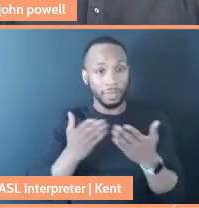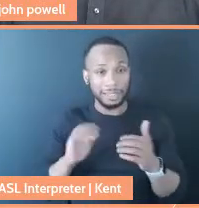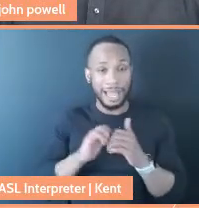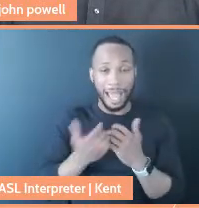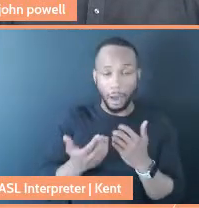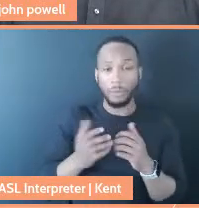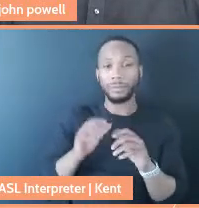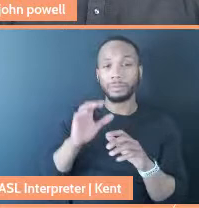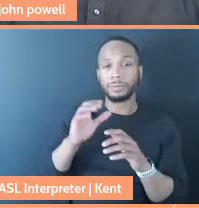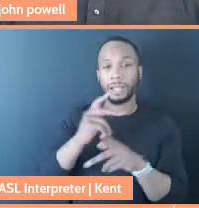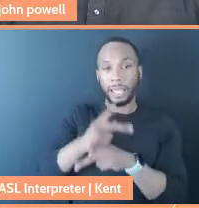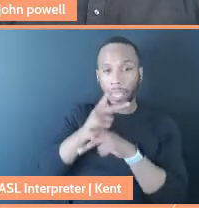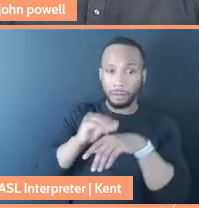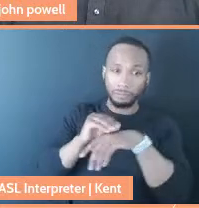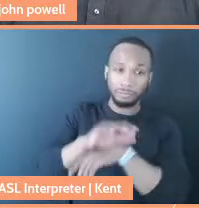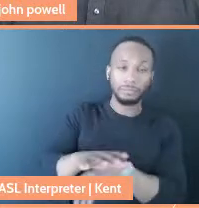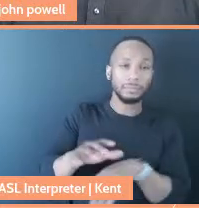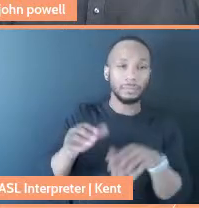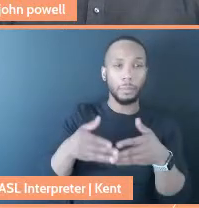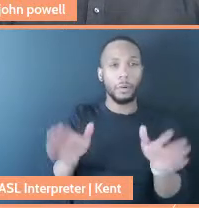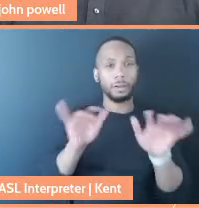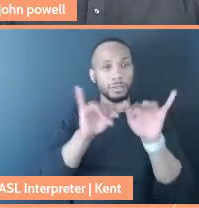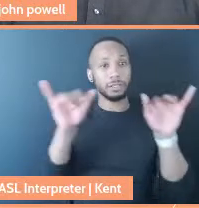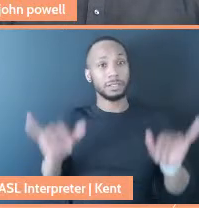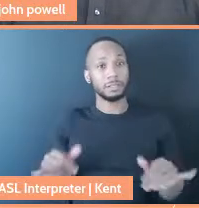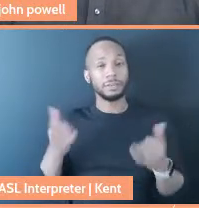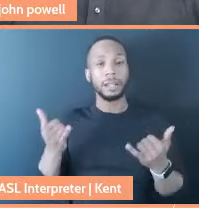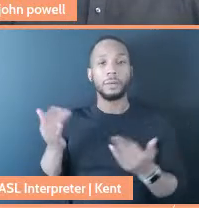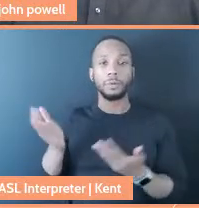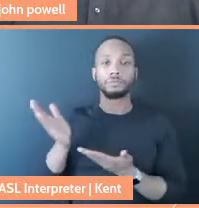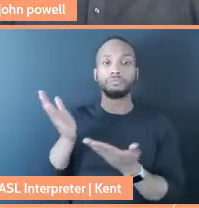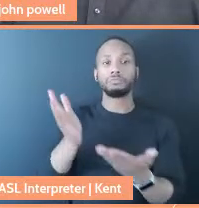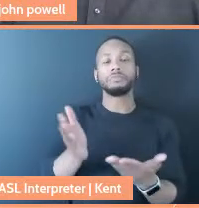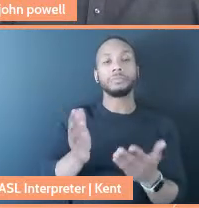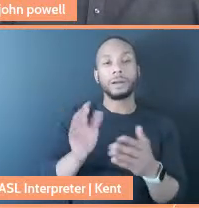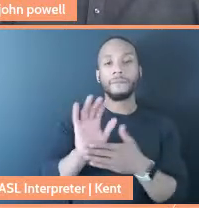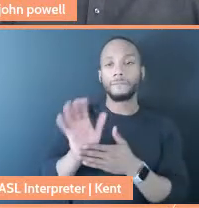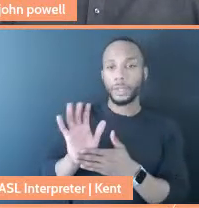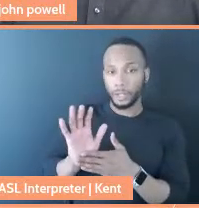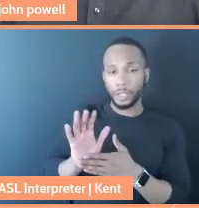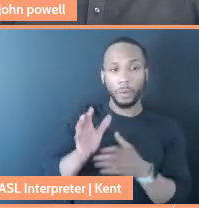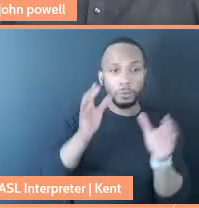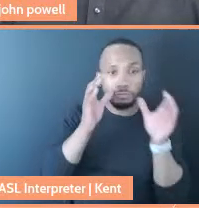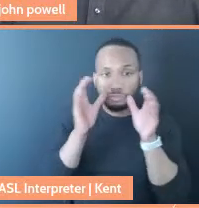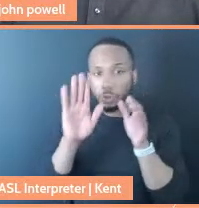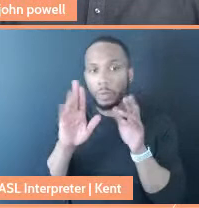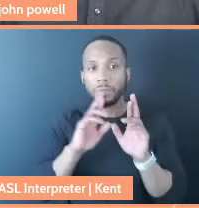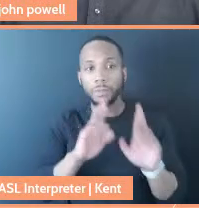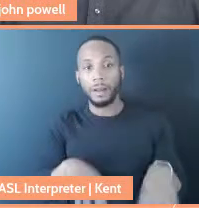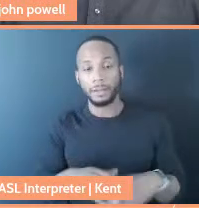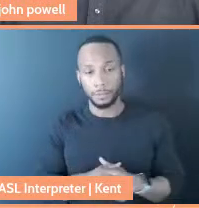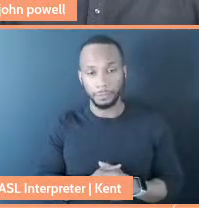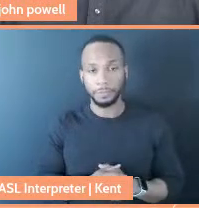And so we want to offer just a video and kind of hear your response. This is coming from a